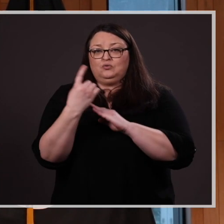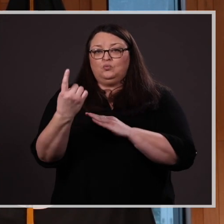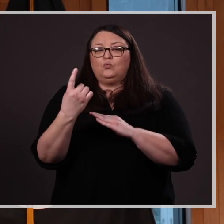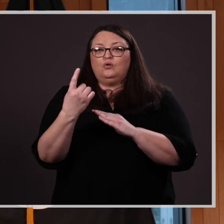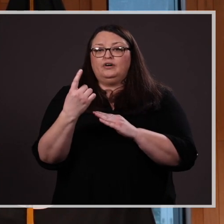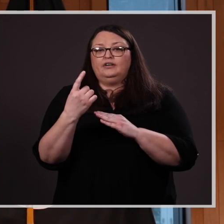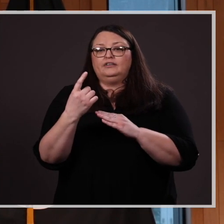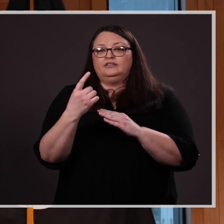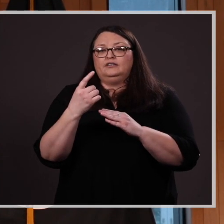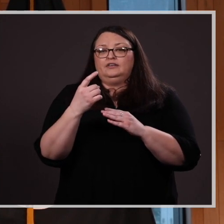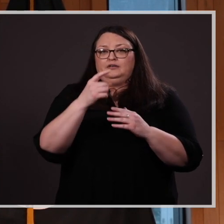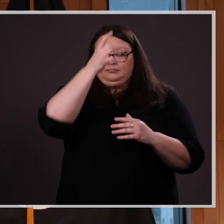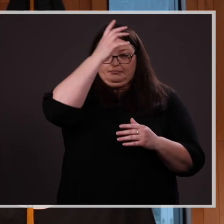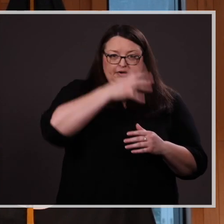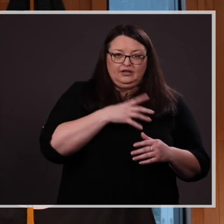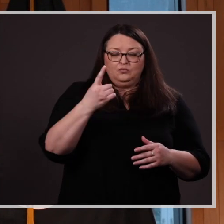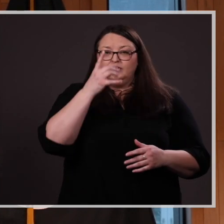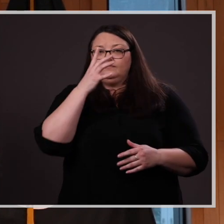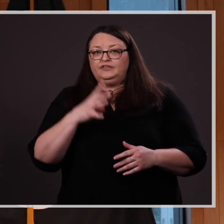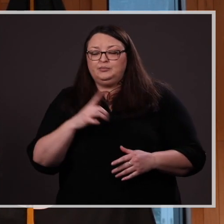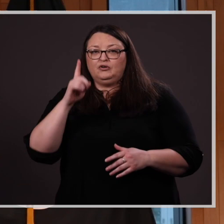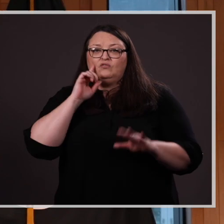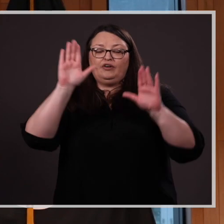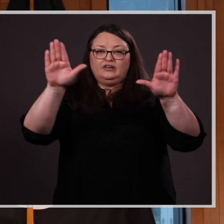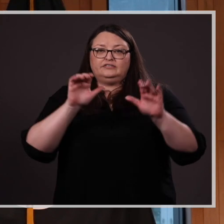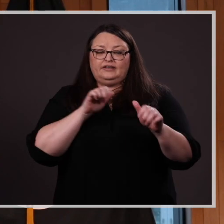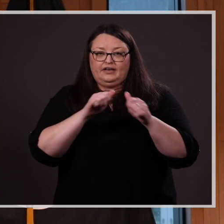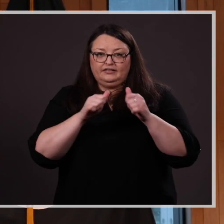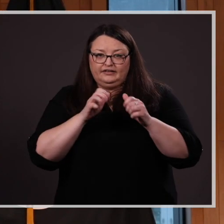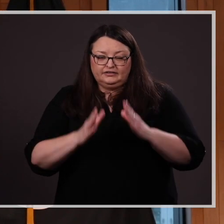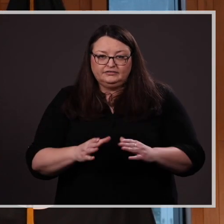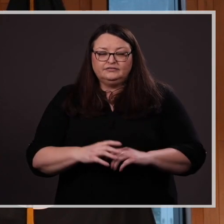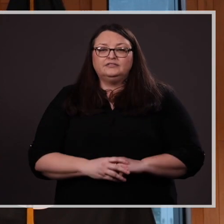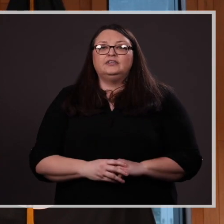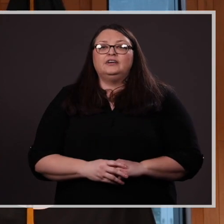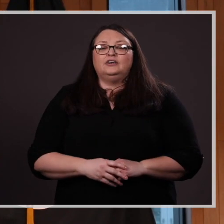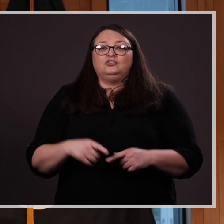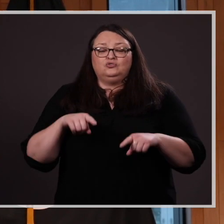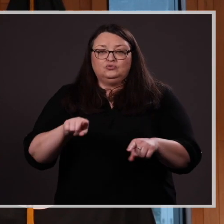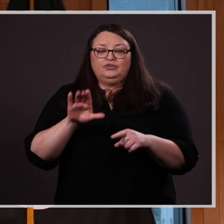Award. During their careers at UNO, they have put together outstanding records of academic